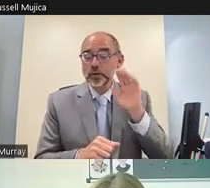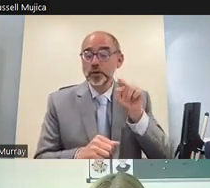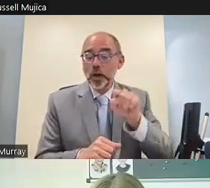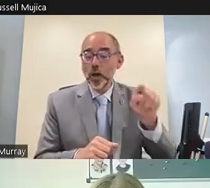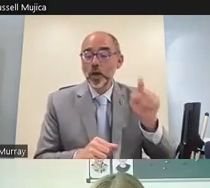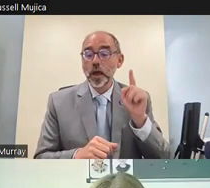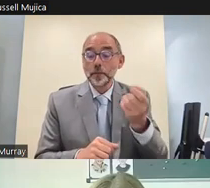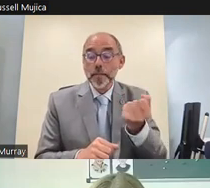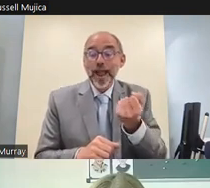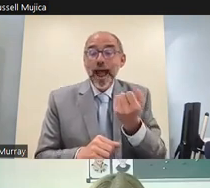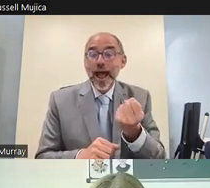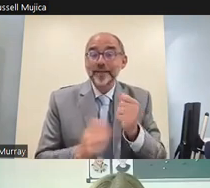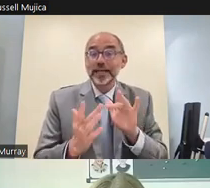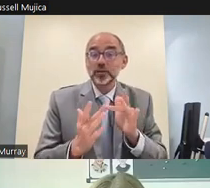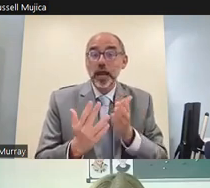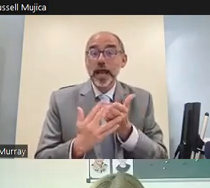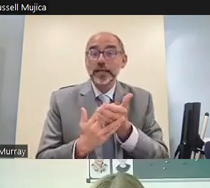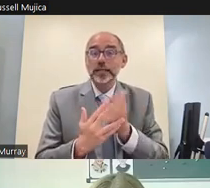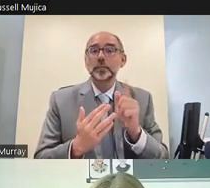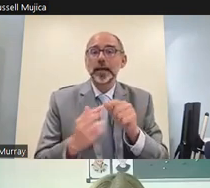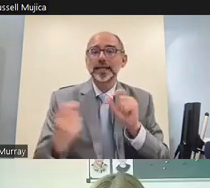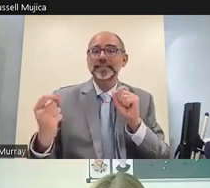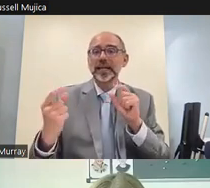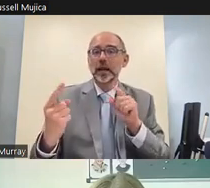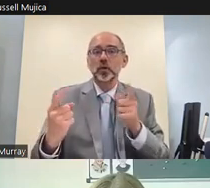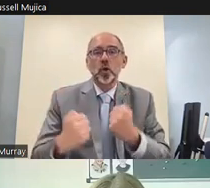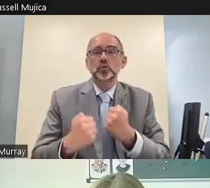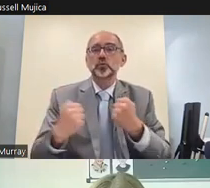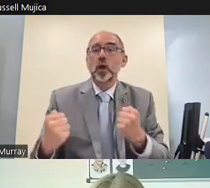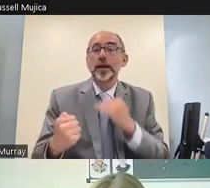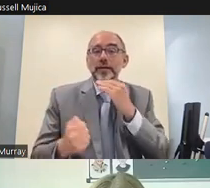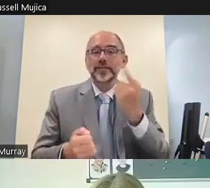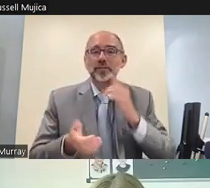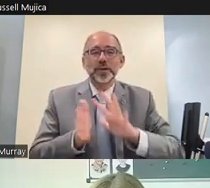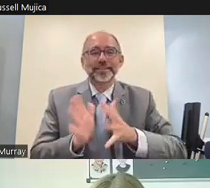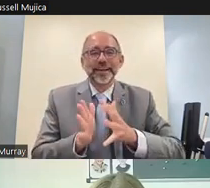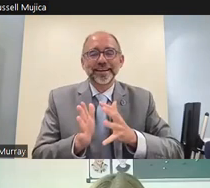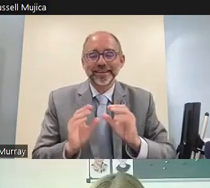areas which of course impacted the delivery of educational services in national sign languages